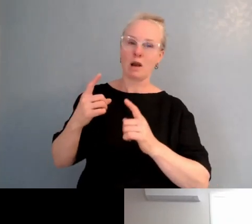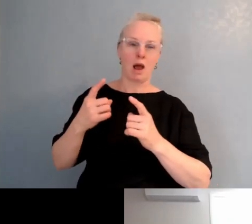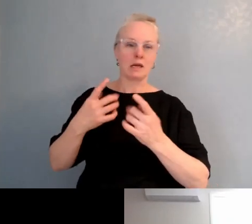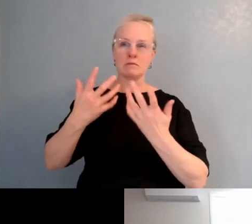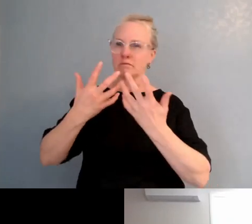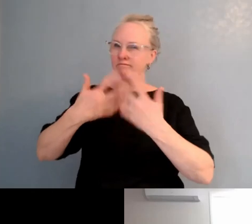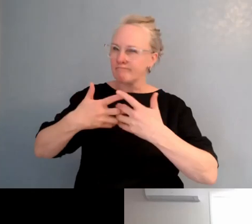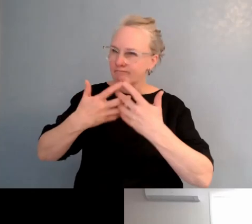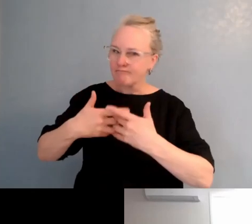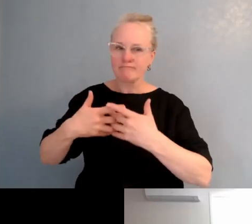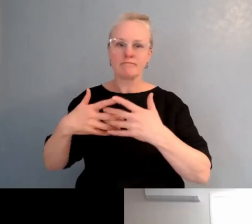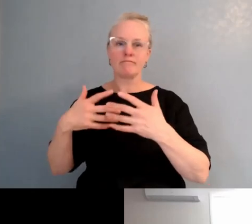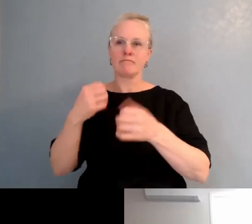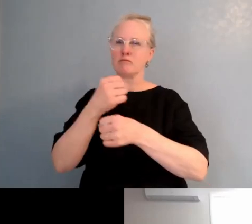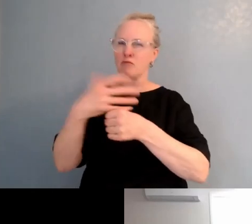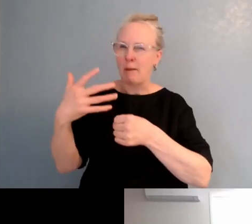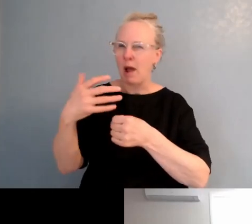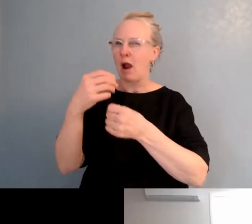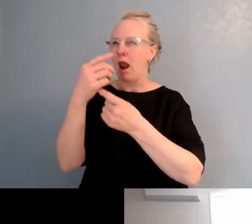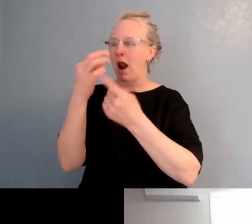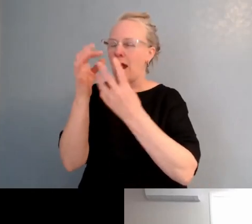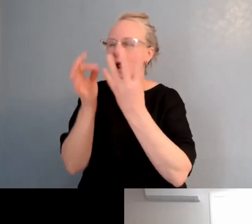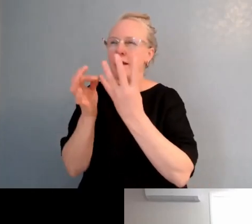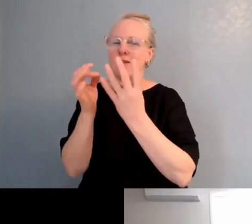for people who are already fluent. So that's worked as well.